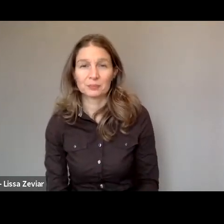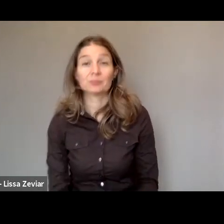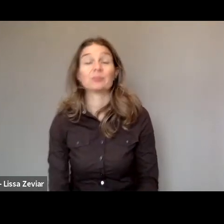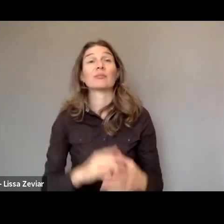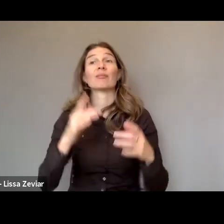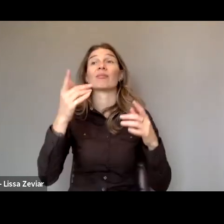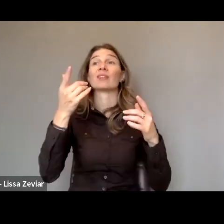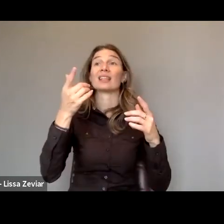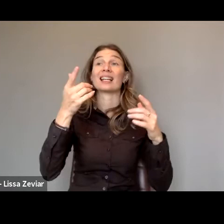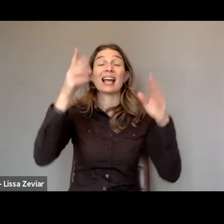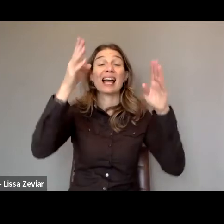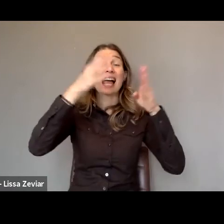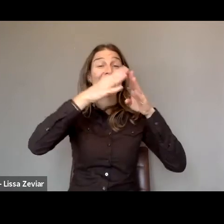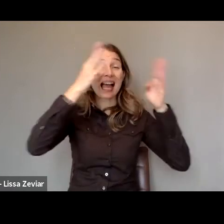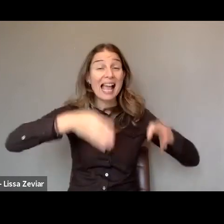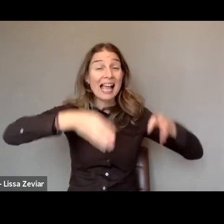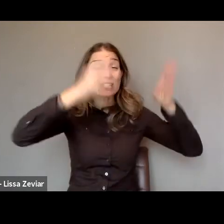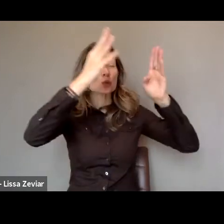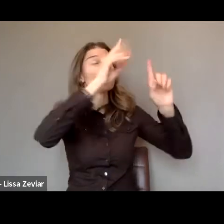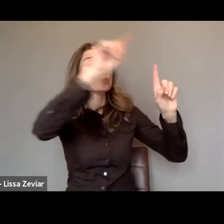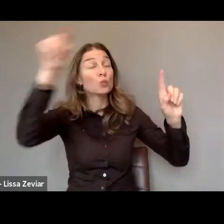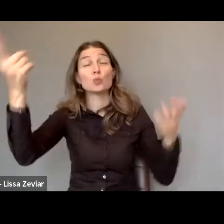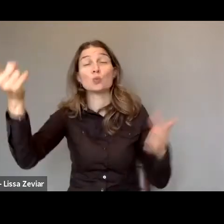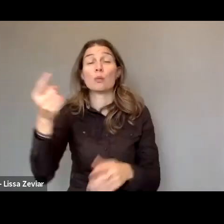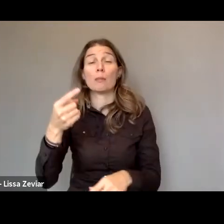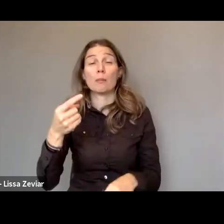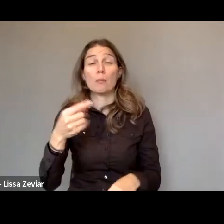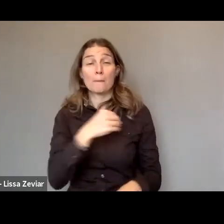and medical and social services of the need to respect privacy